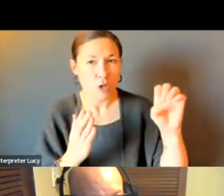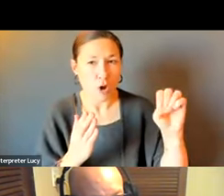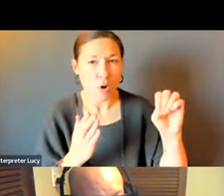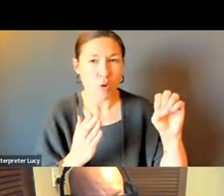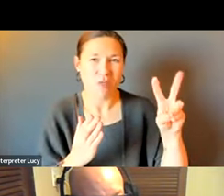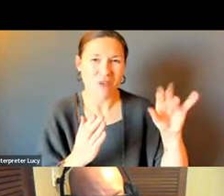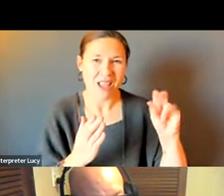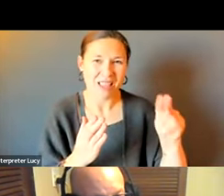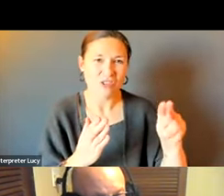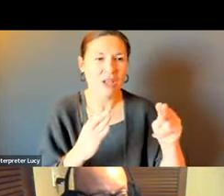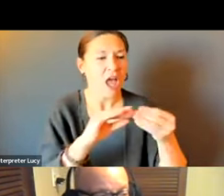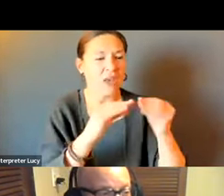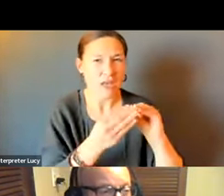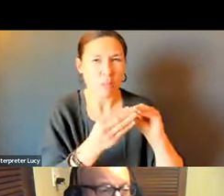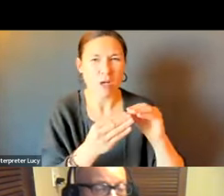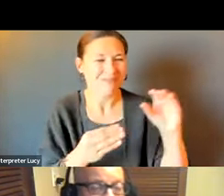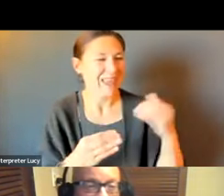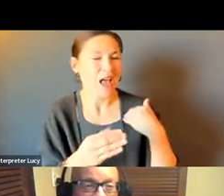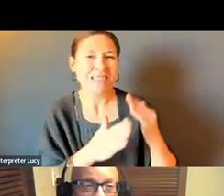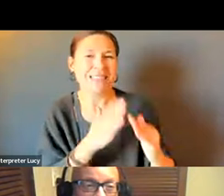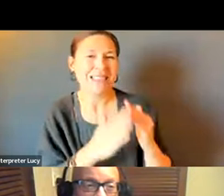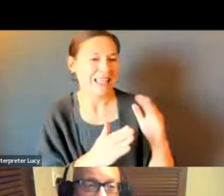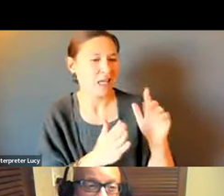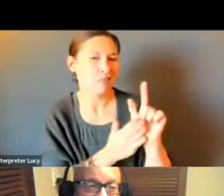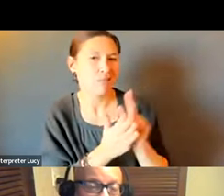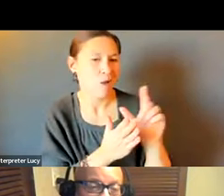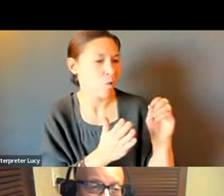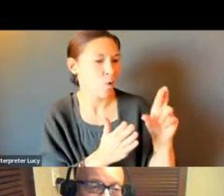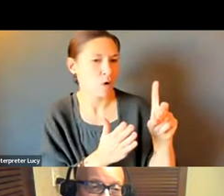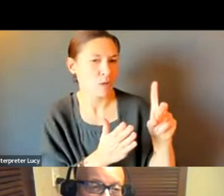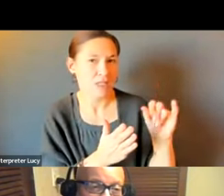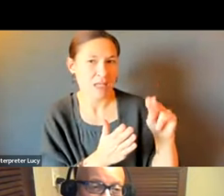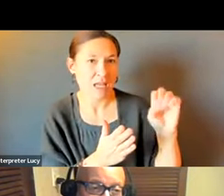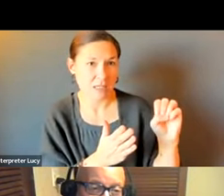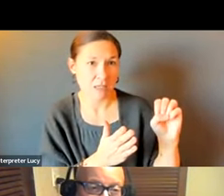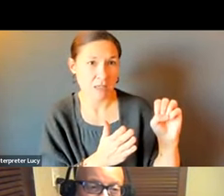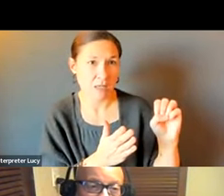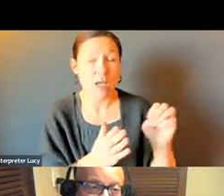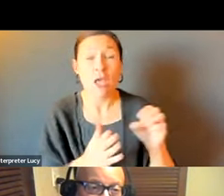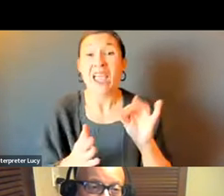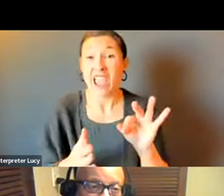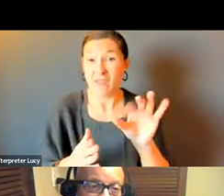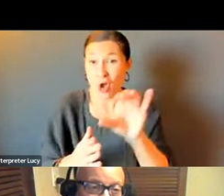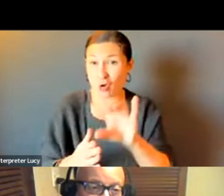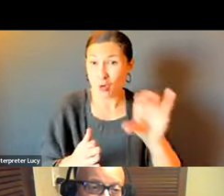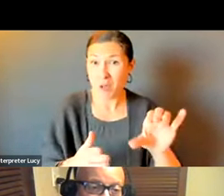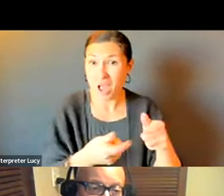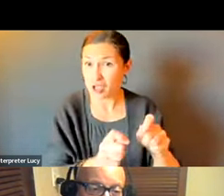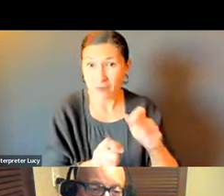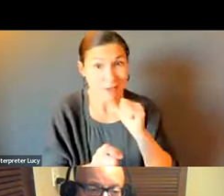ONE THING TO ADD ON THE TICKETING, CODE VIOLATION NUMBERS ARE WRITTEN IN ORDINANCE. ACTUALLY, A VIOLATION OF THE